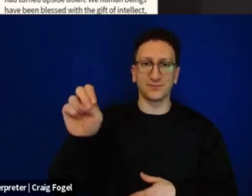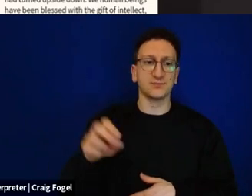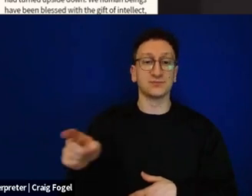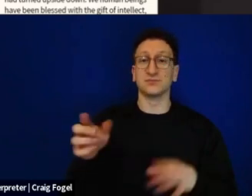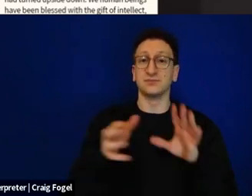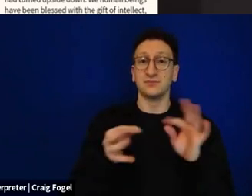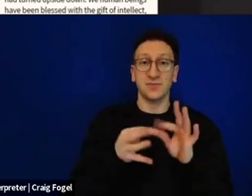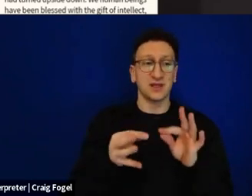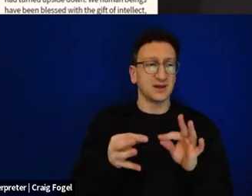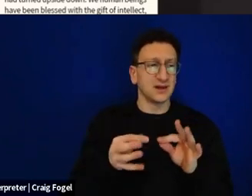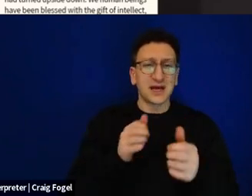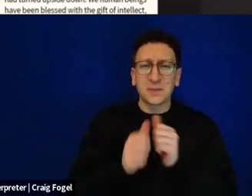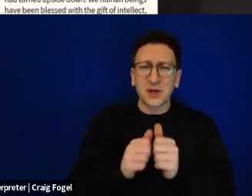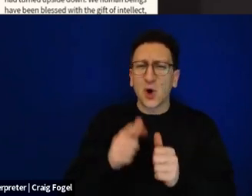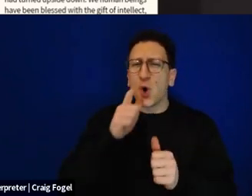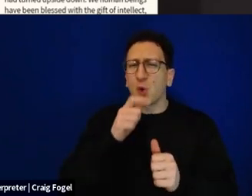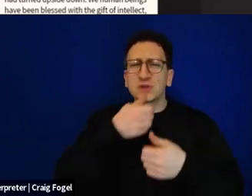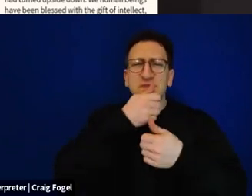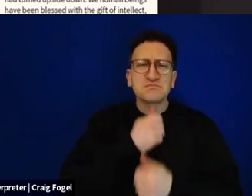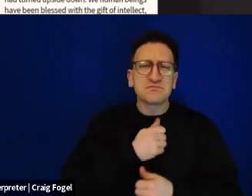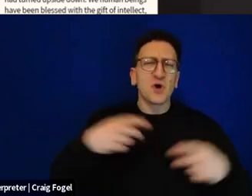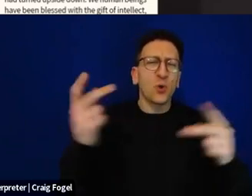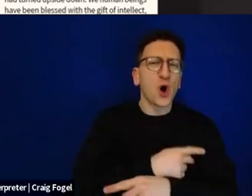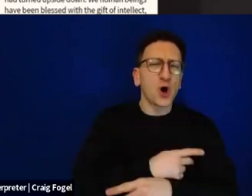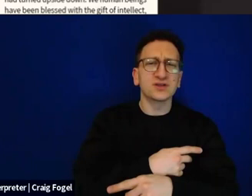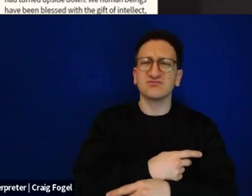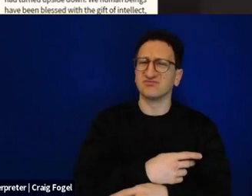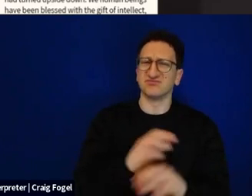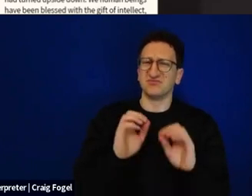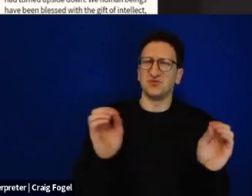of pain, there is never a winner. And her call to all of us not to fall